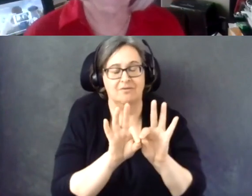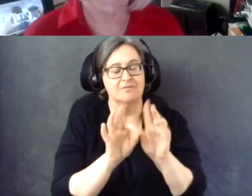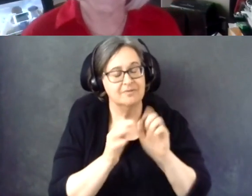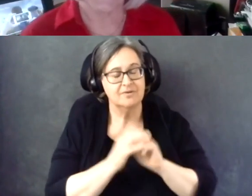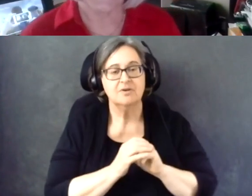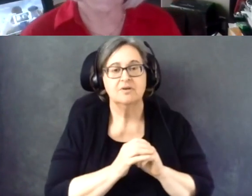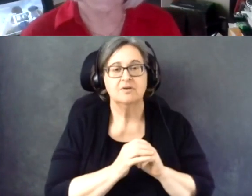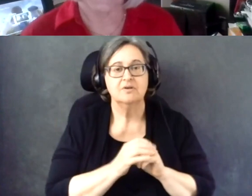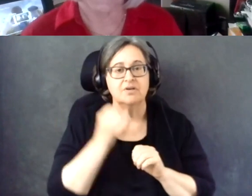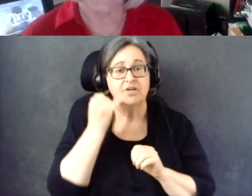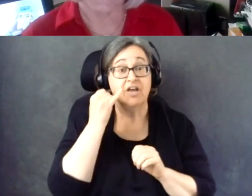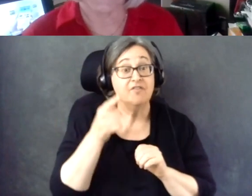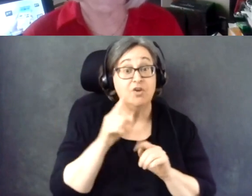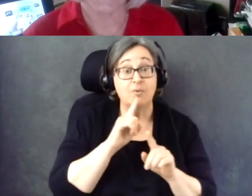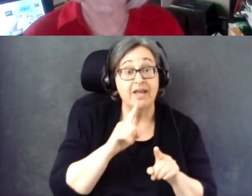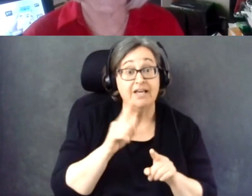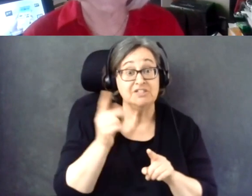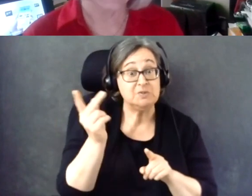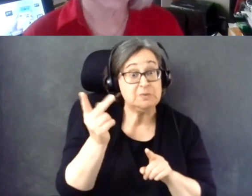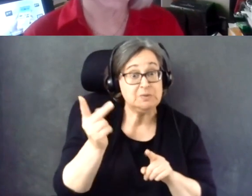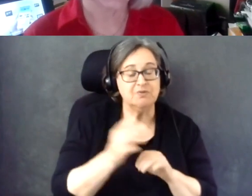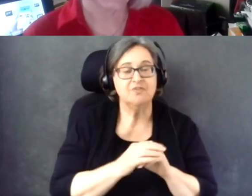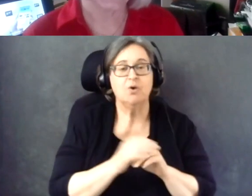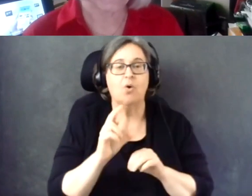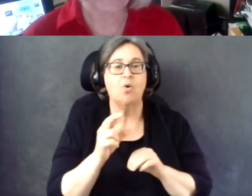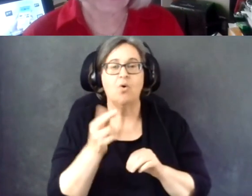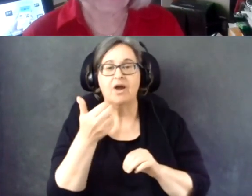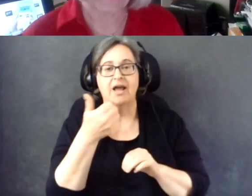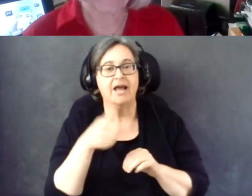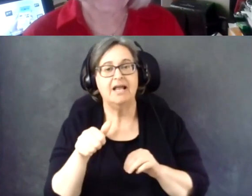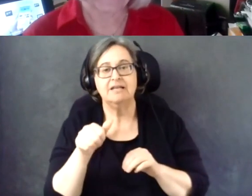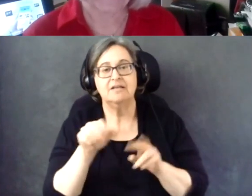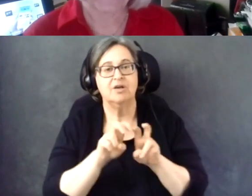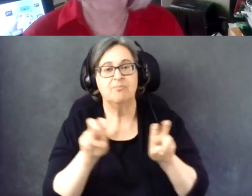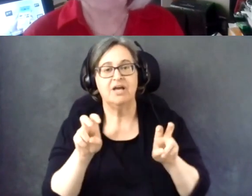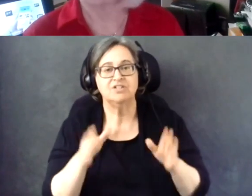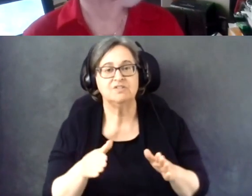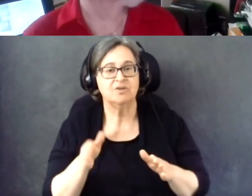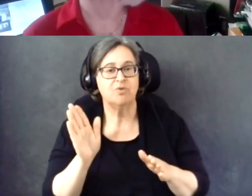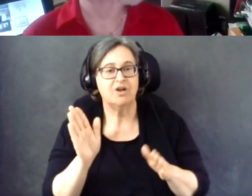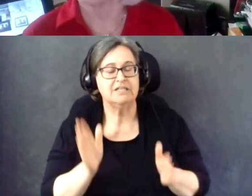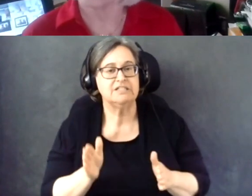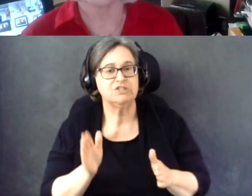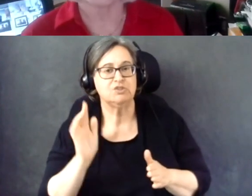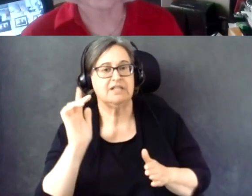by you, Essie and Diana, or any of our panelist and presenters later on throughout the day.